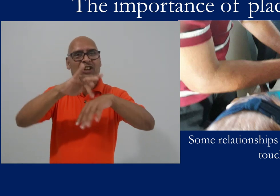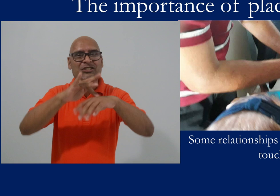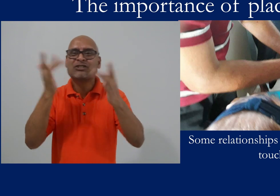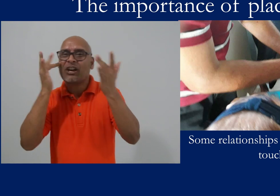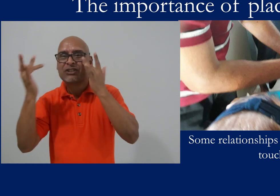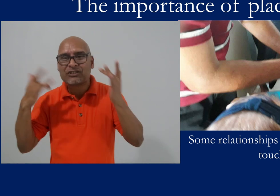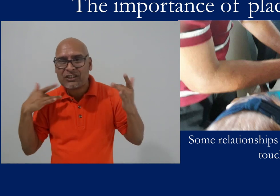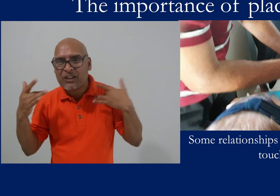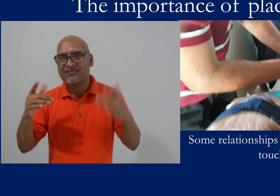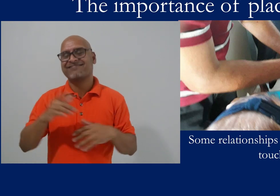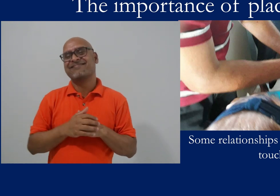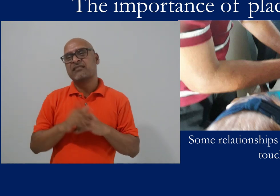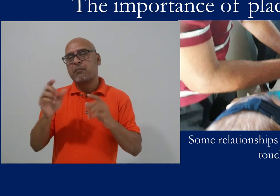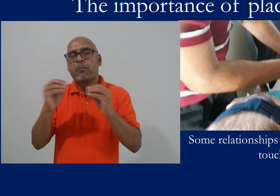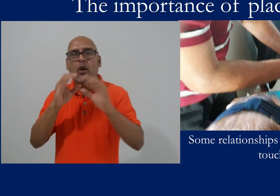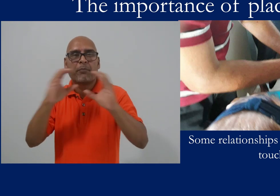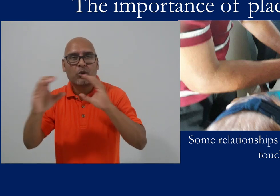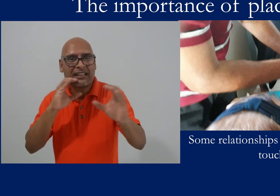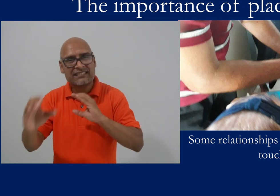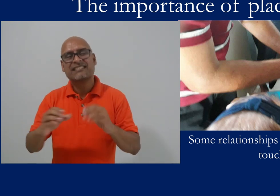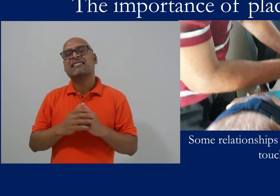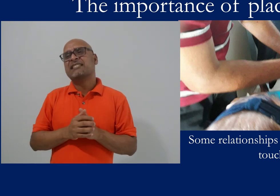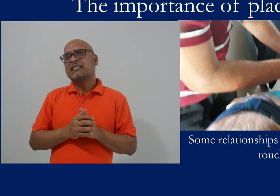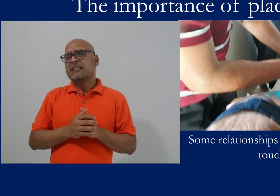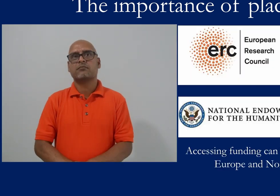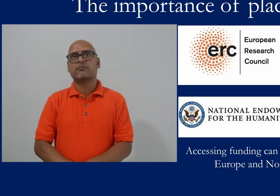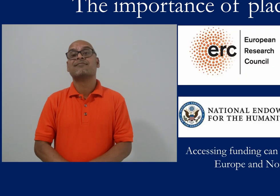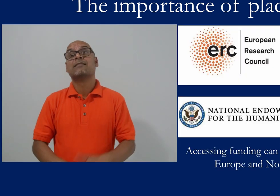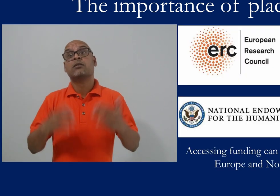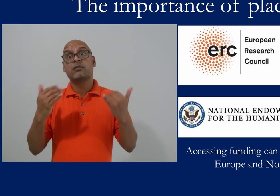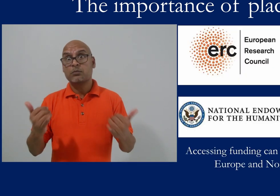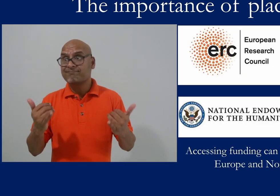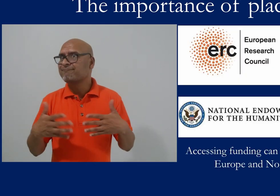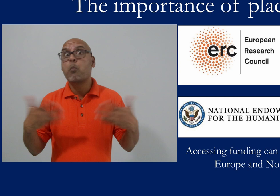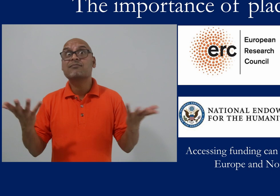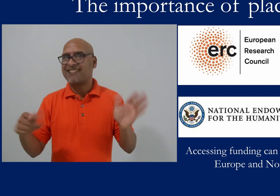there. You really need to be in physical contact in order to communicate and to stay in touch.